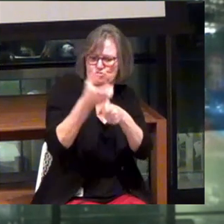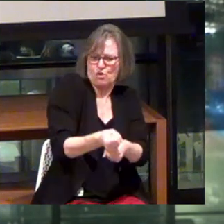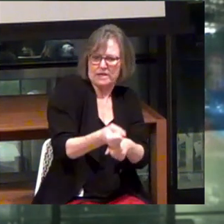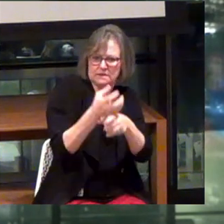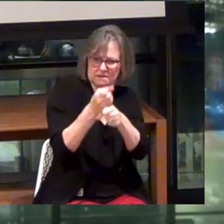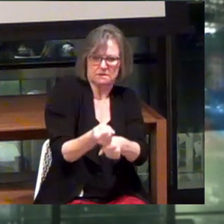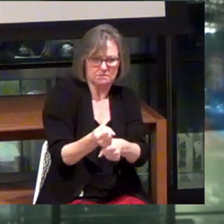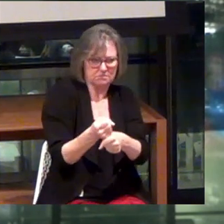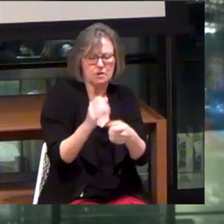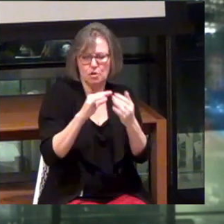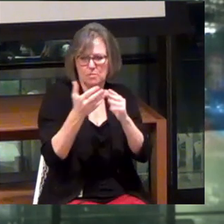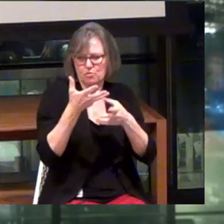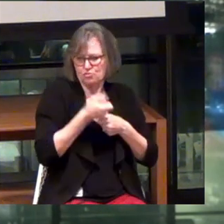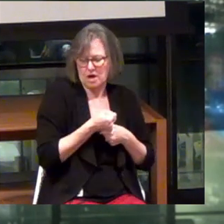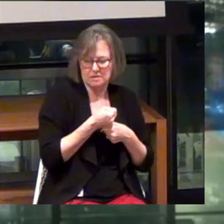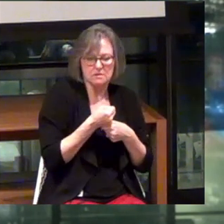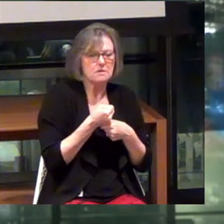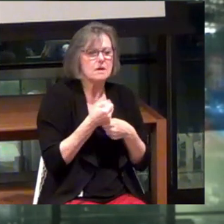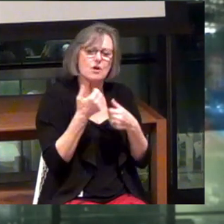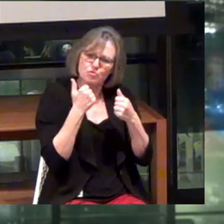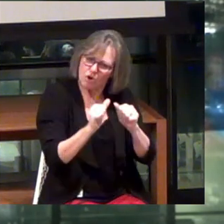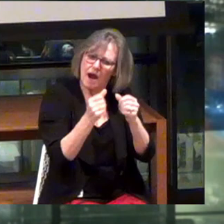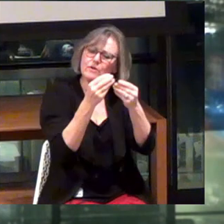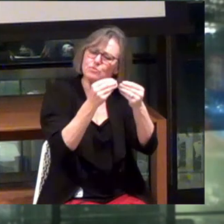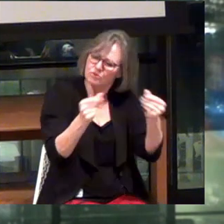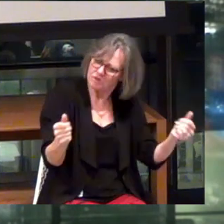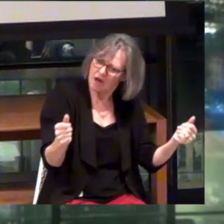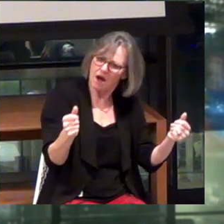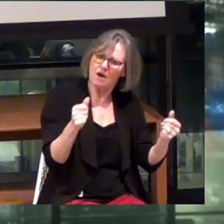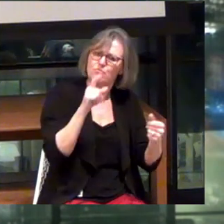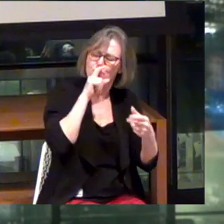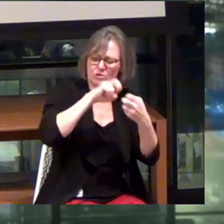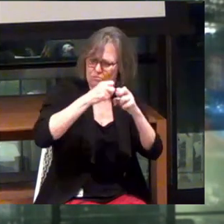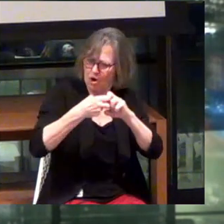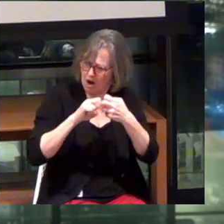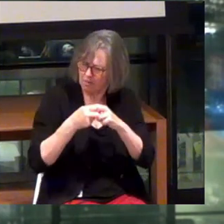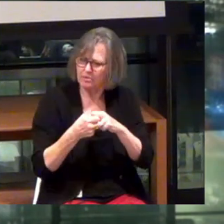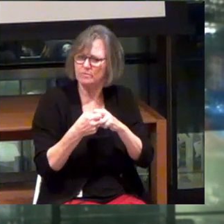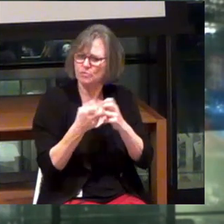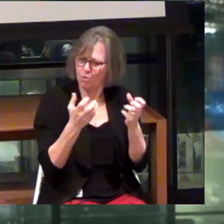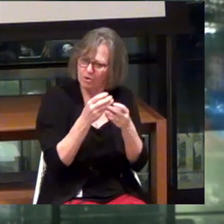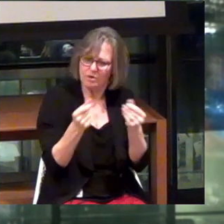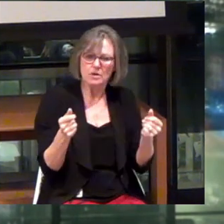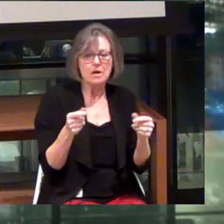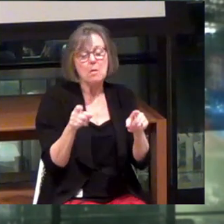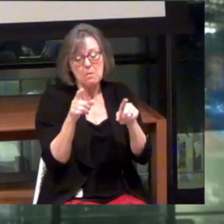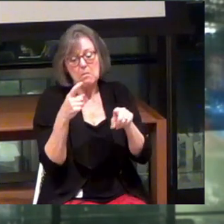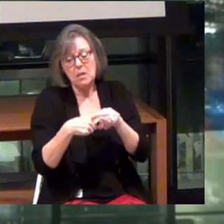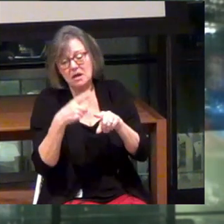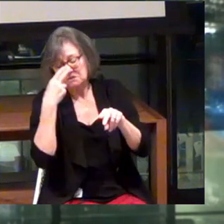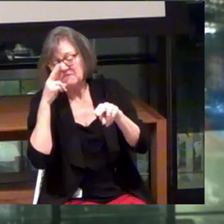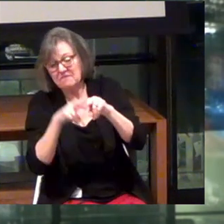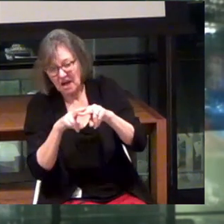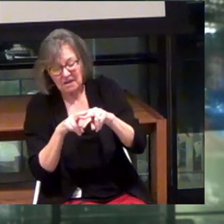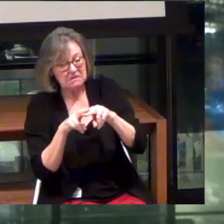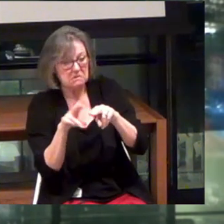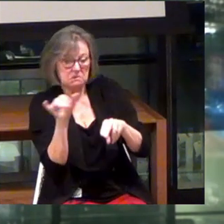community. That we're out here trying to solve some real problems. And also trying to have some fun along the way.